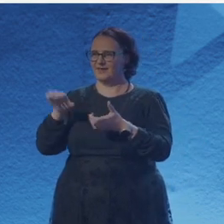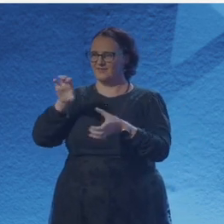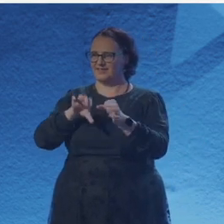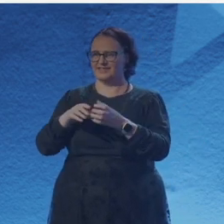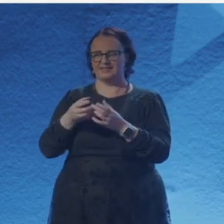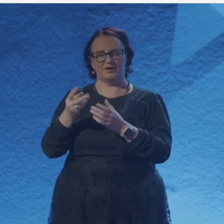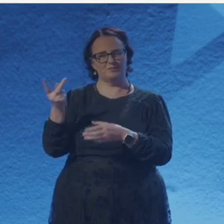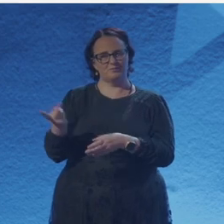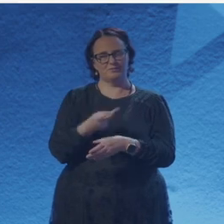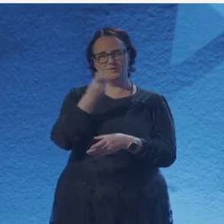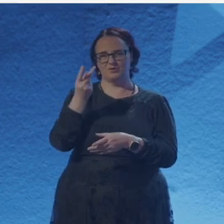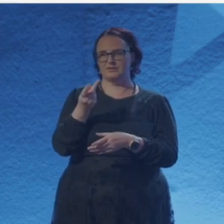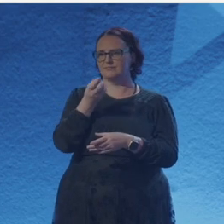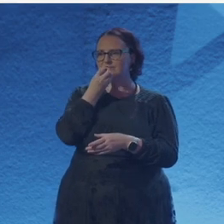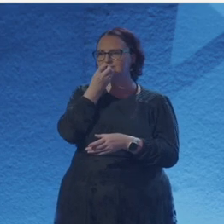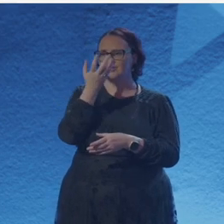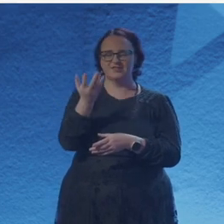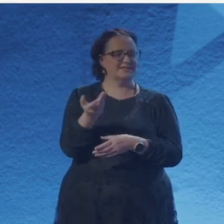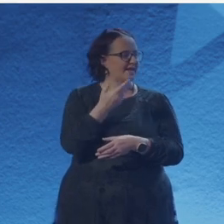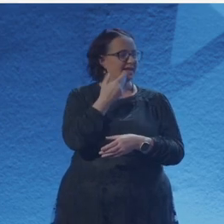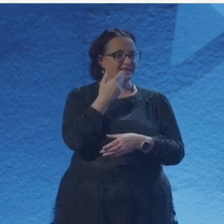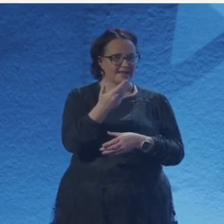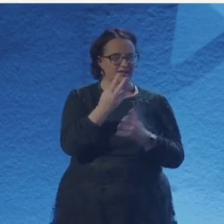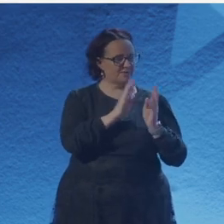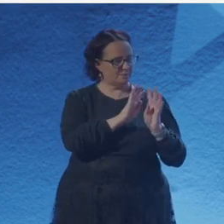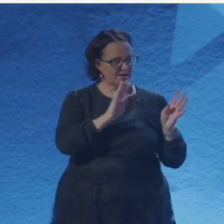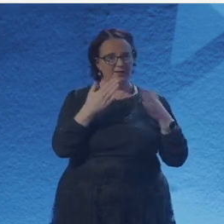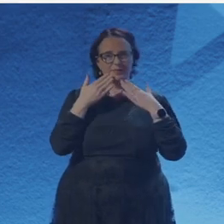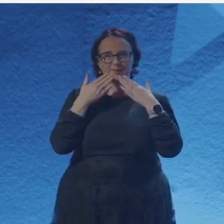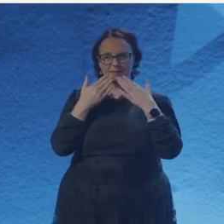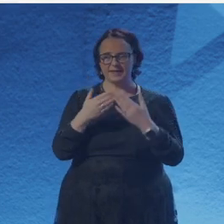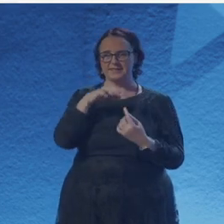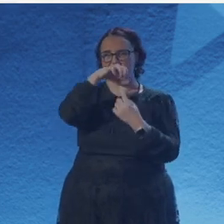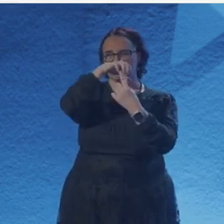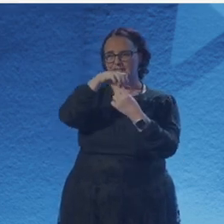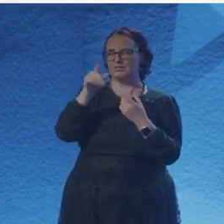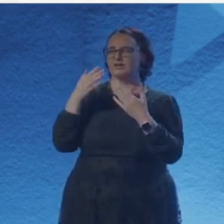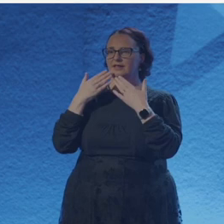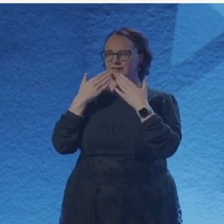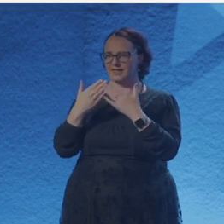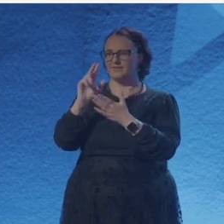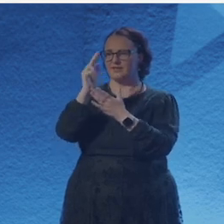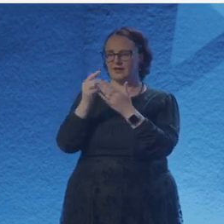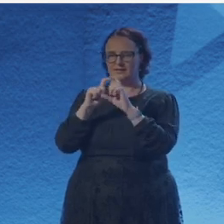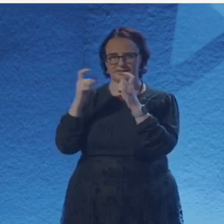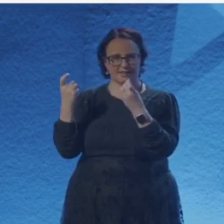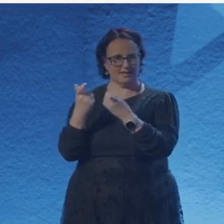That's that's another day. Well, thank you so much for your questions. I think that was a wonderful